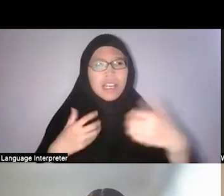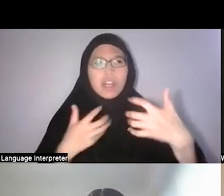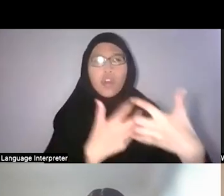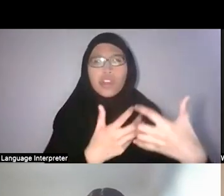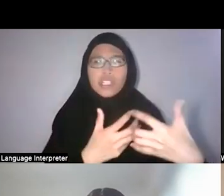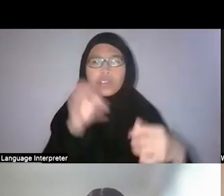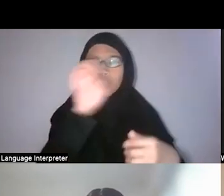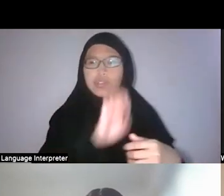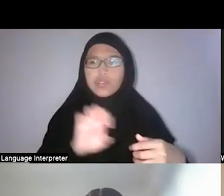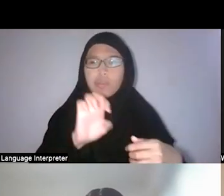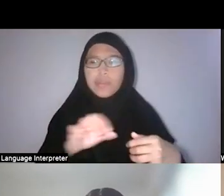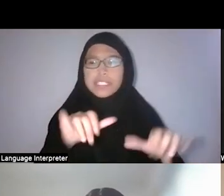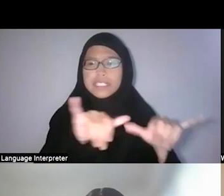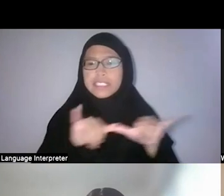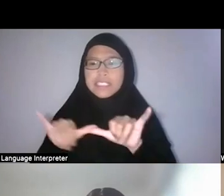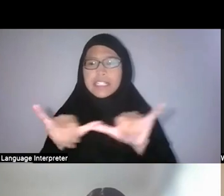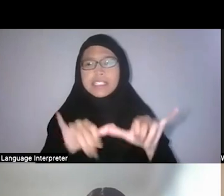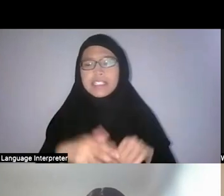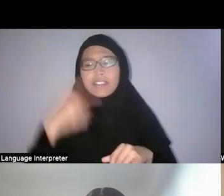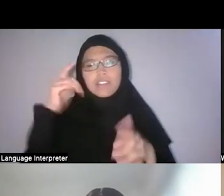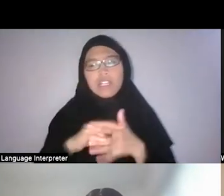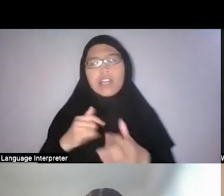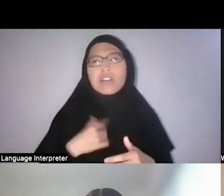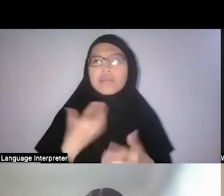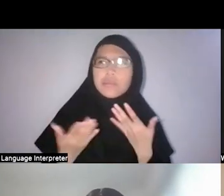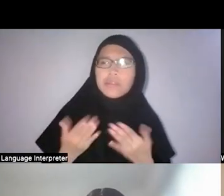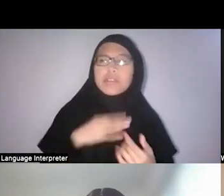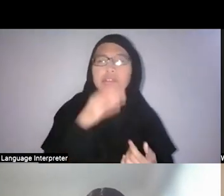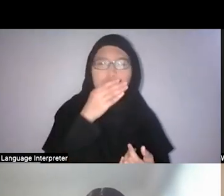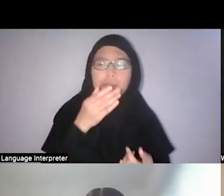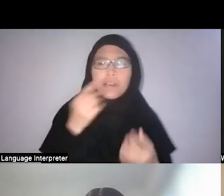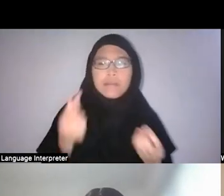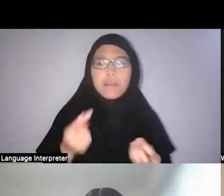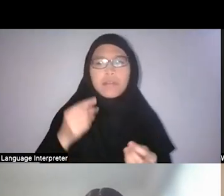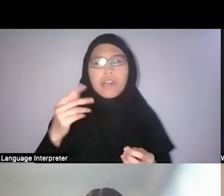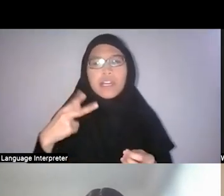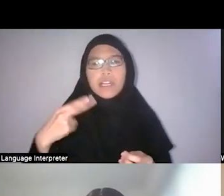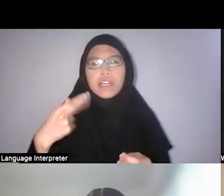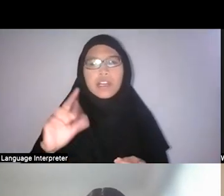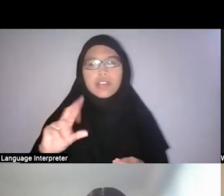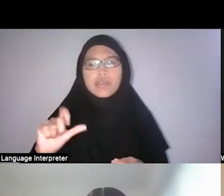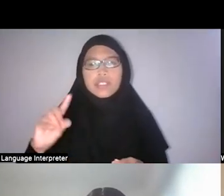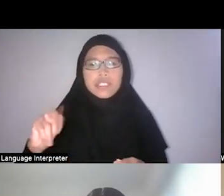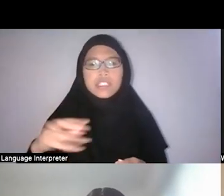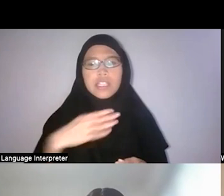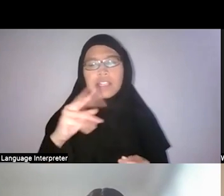And for that, I’d like to perhaps remark a little bit on what Khairulddin said earlier and what you said as well, Nadirah, this idea that…